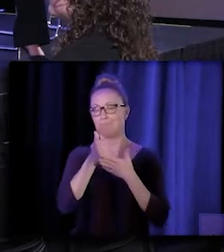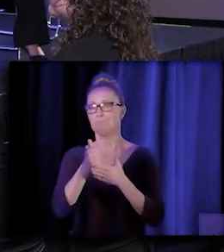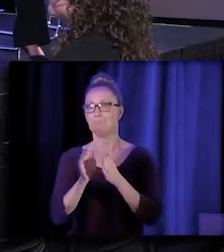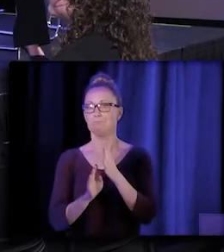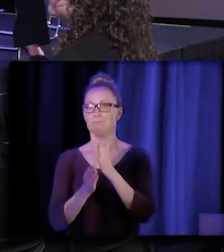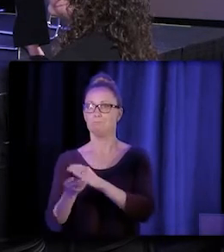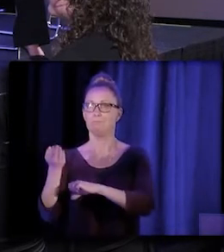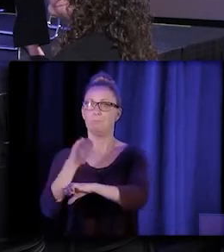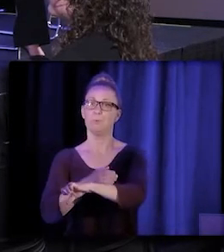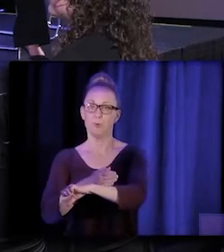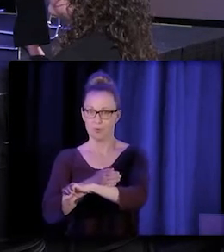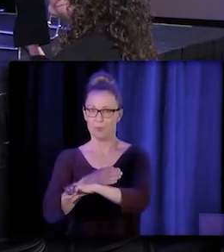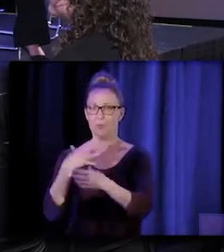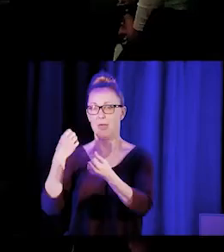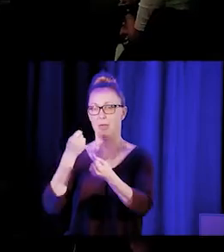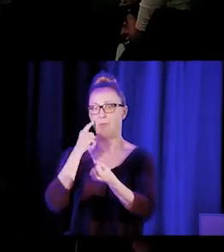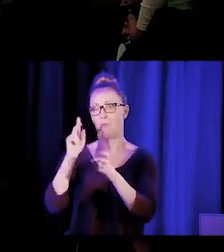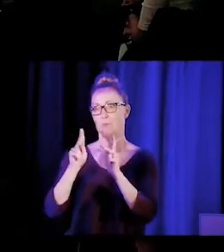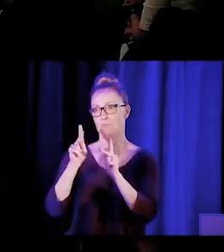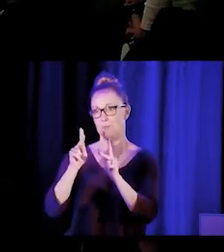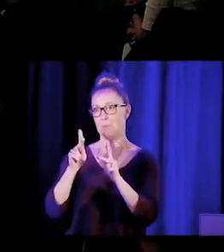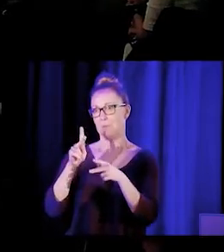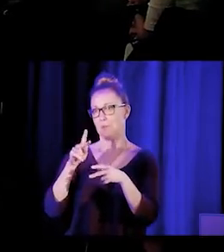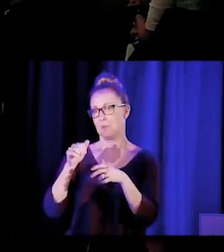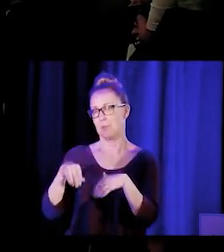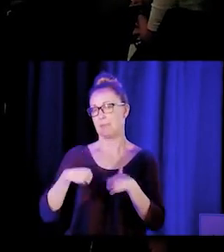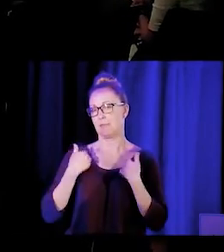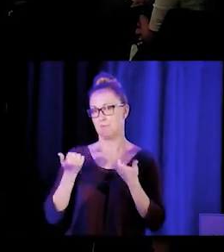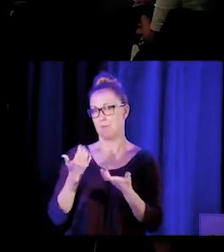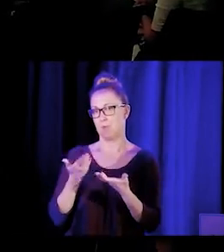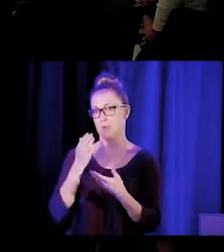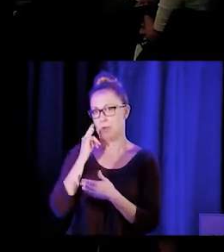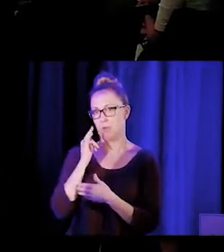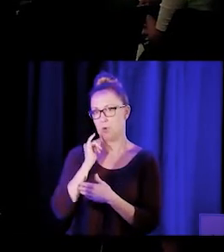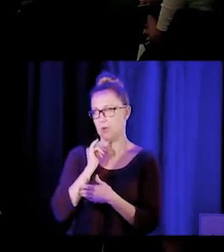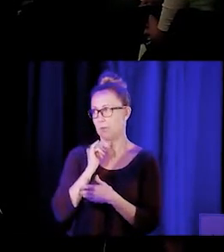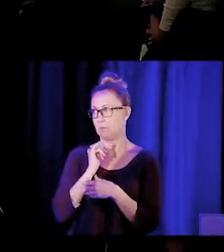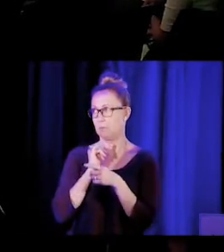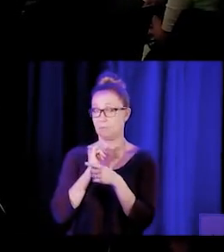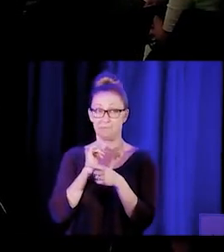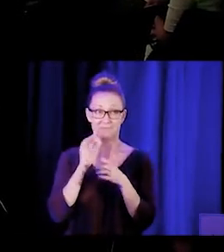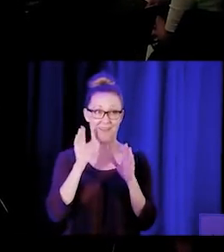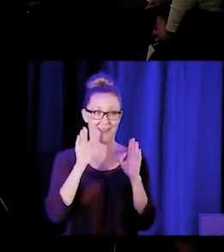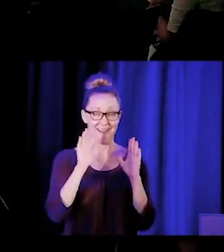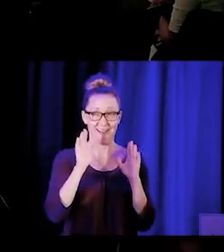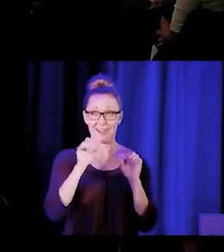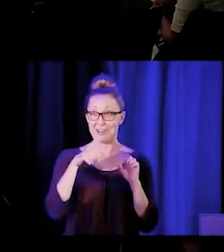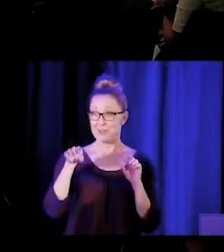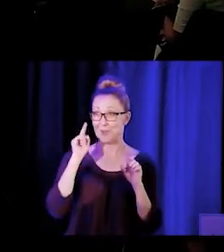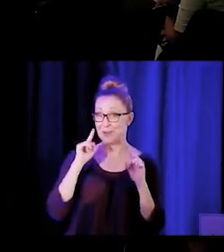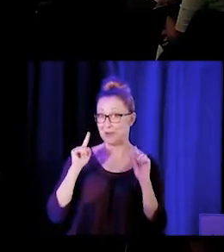So we'll start with you, Angelica. First one, so everyone, can hear me, right? Good afternoon, everyone,